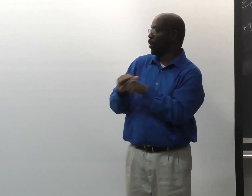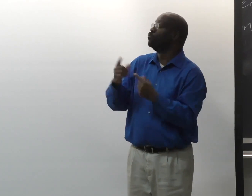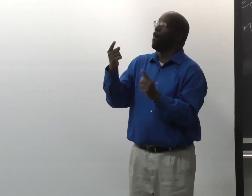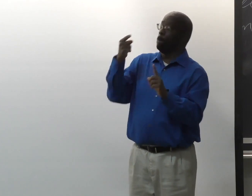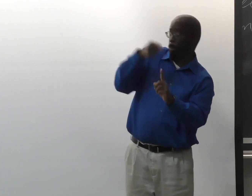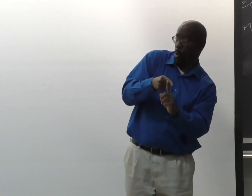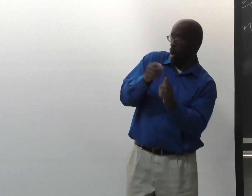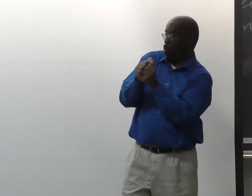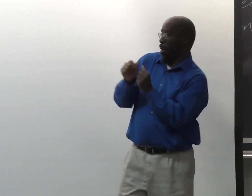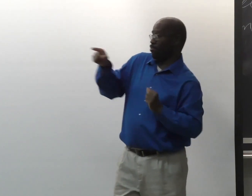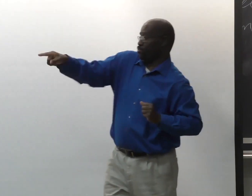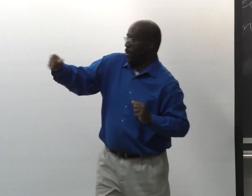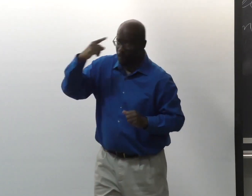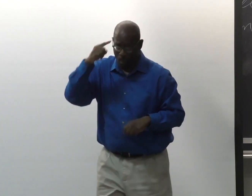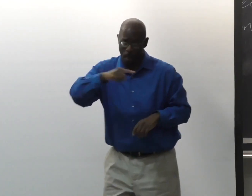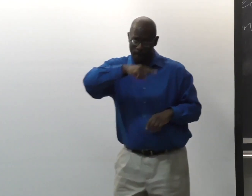And so the school really should have more training.